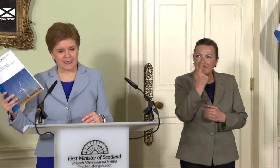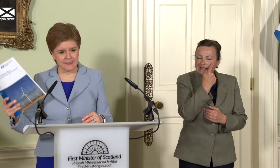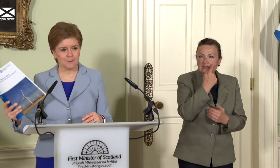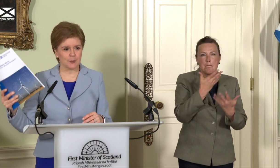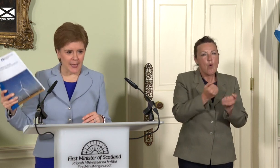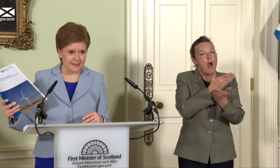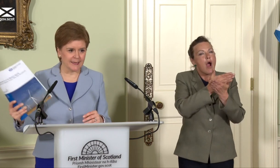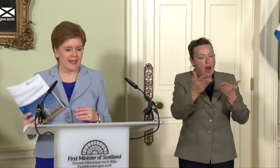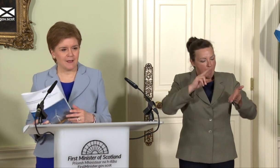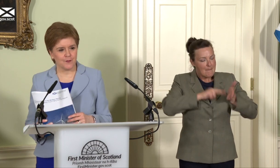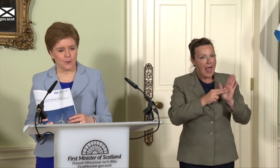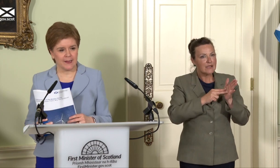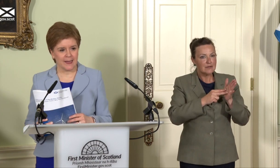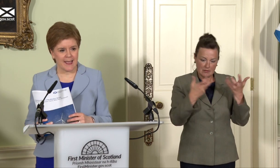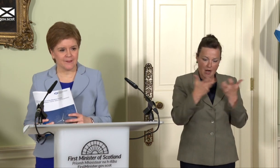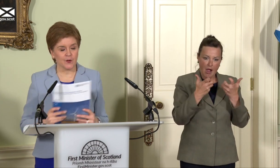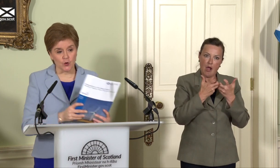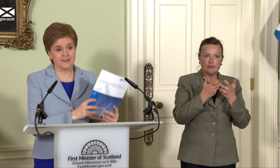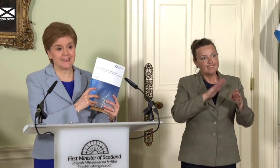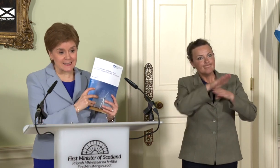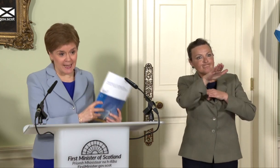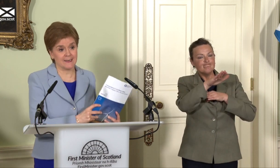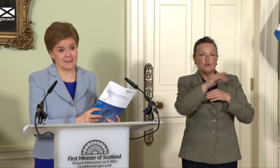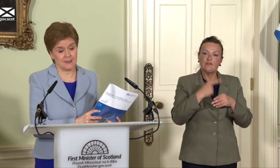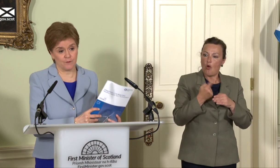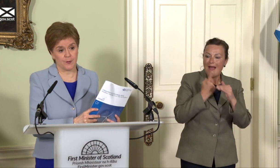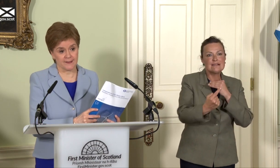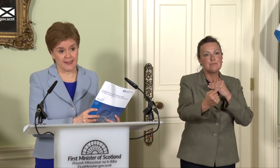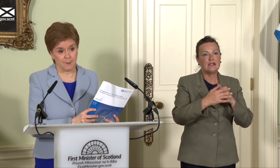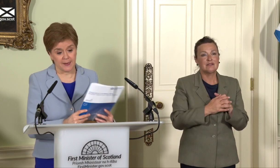clear planning for the way ahead than there was in the entirety of the Brexit campaign.